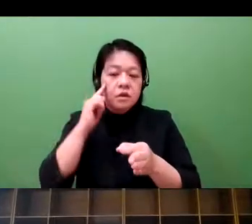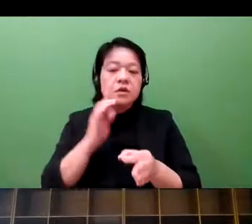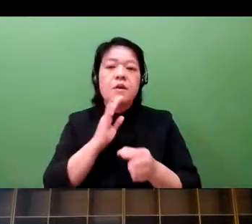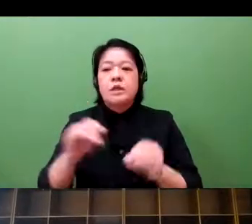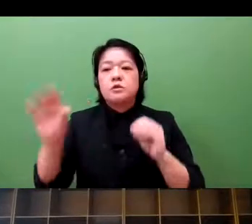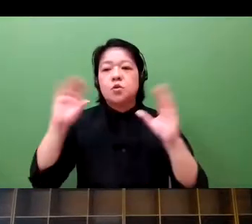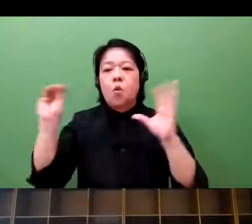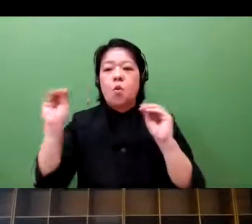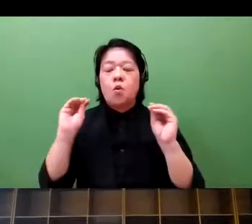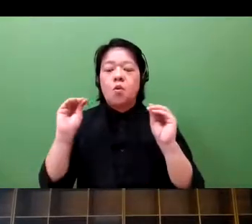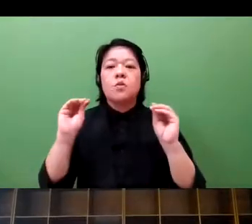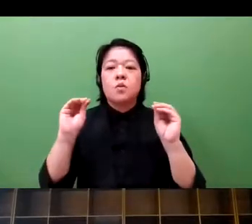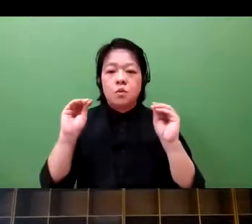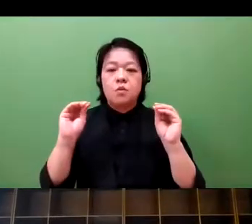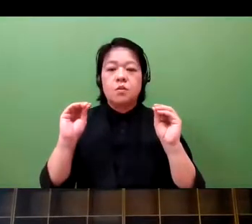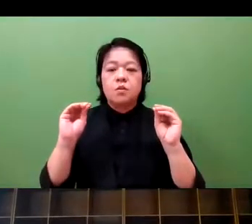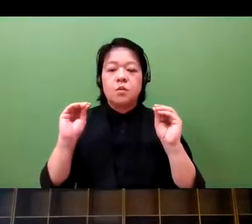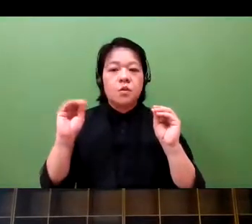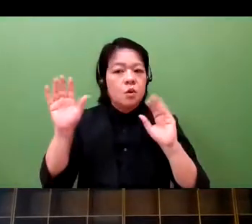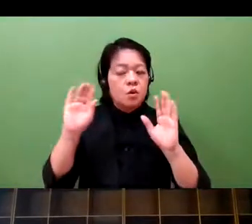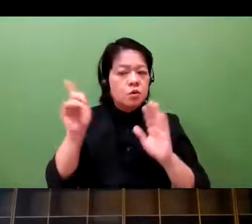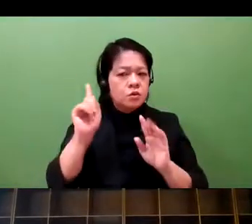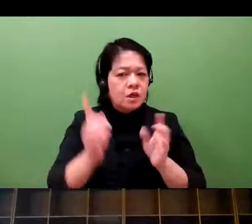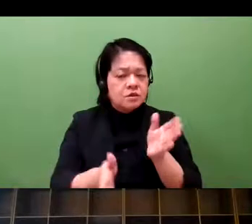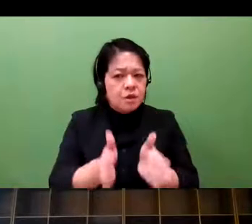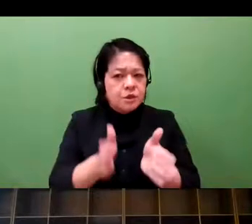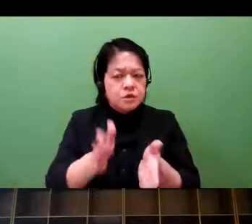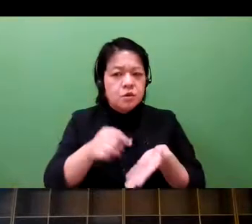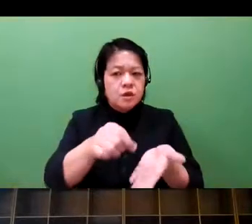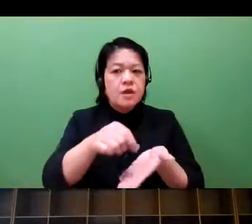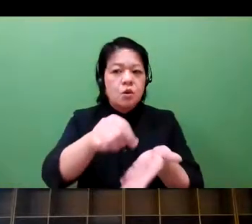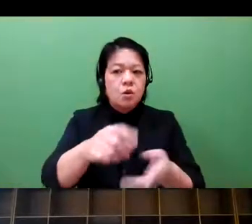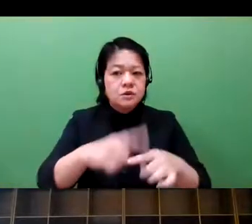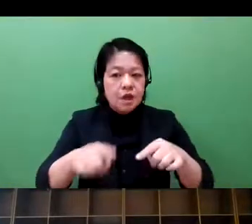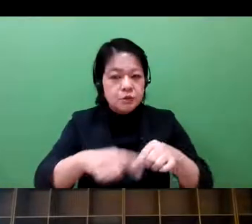How can we define this value? Value comes from information.